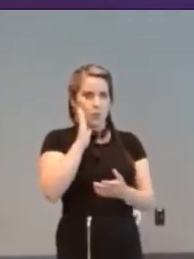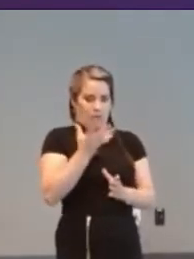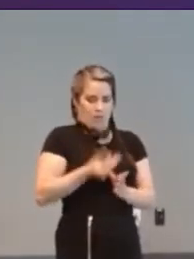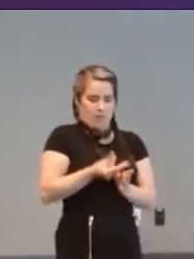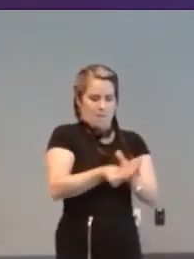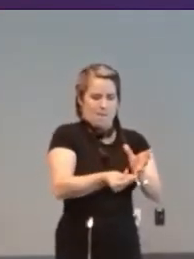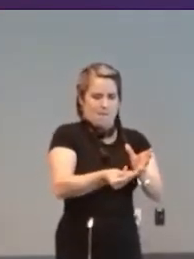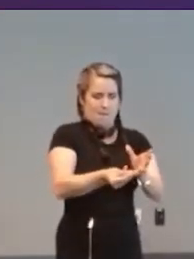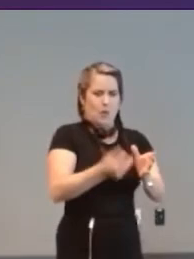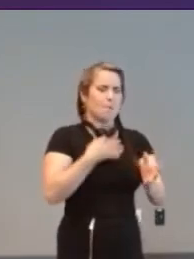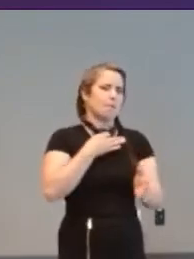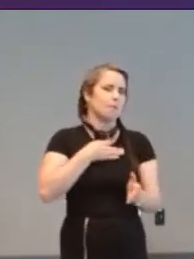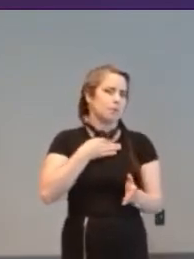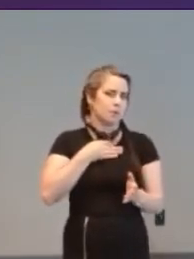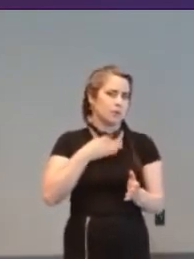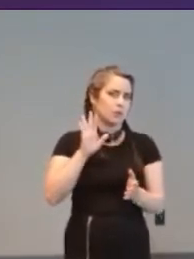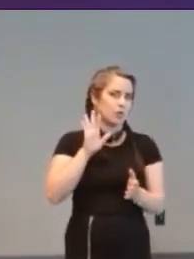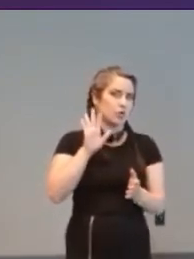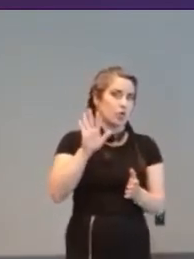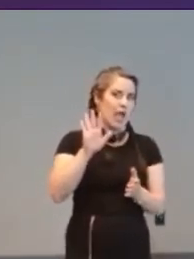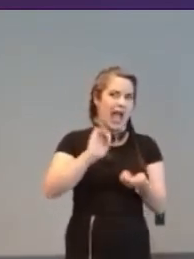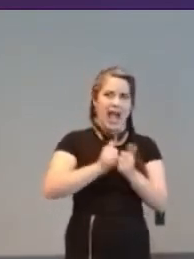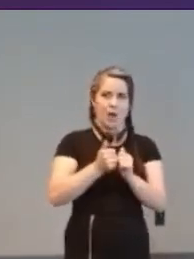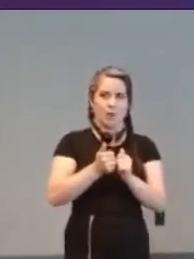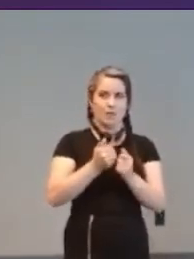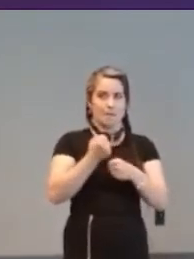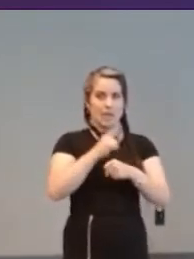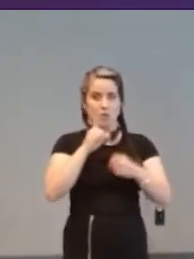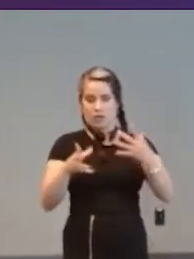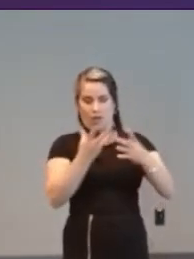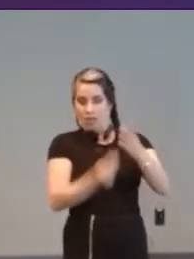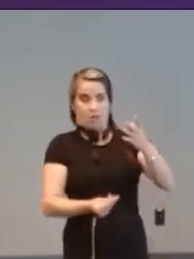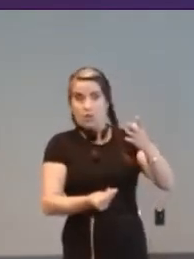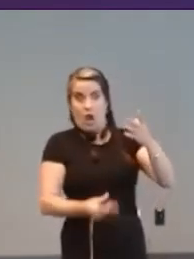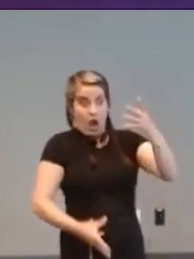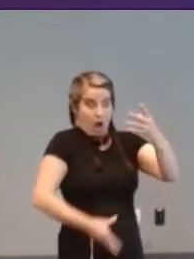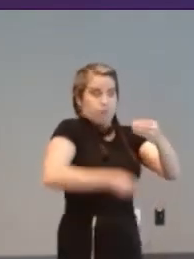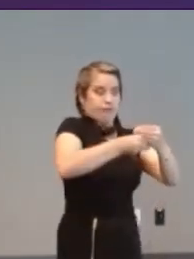you have any thoughts on how you could get around that and you know those accessible by design games